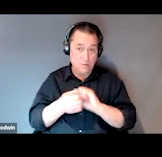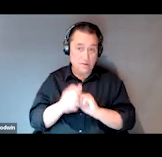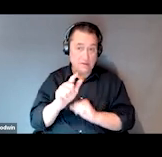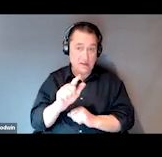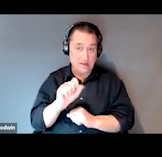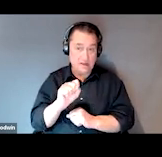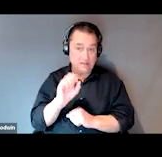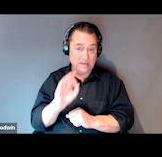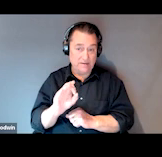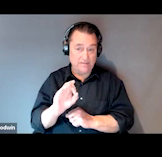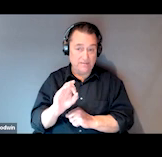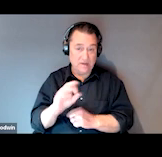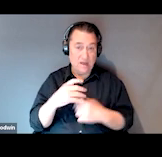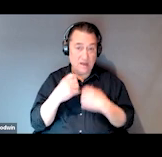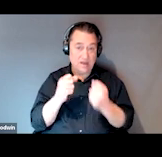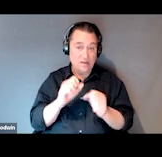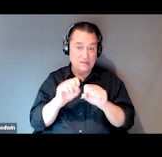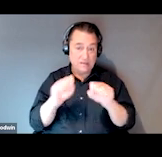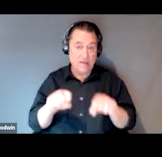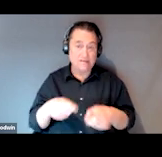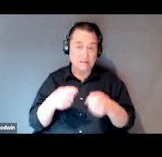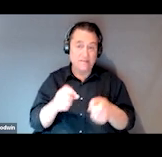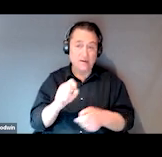has provided SOAR case management services and collaboration